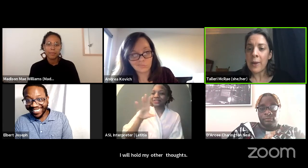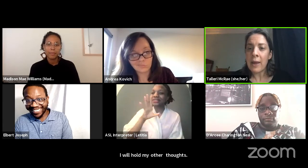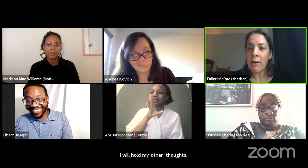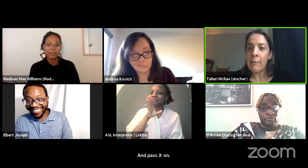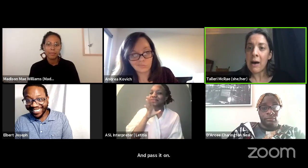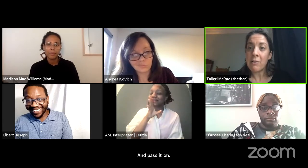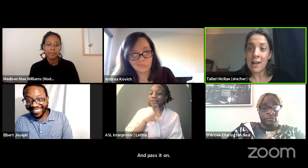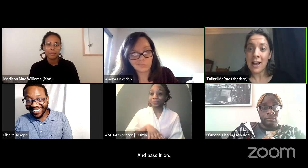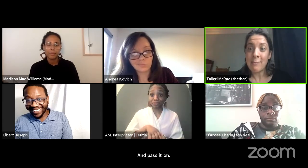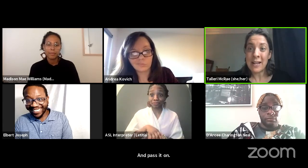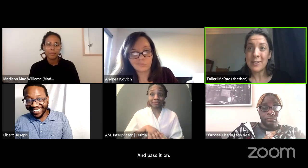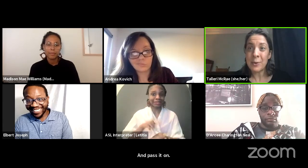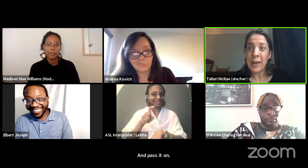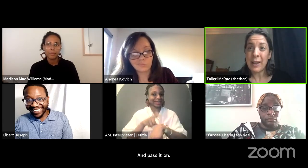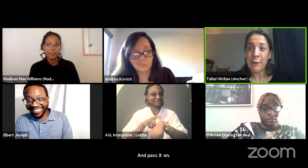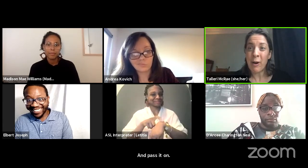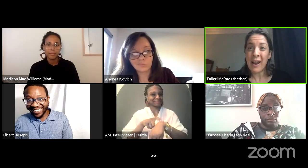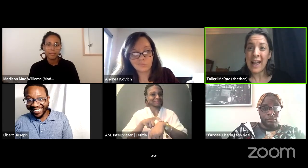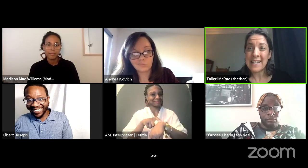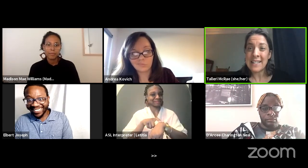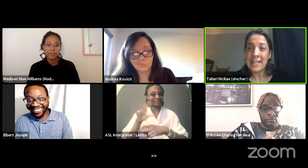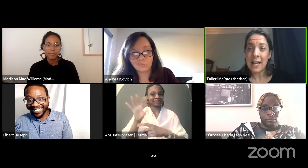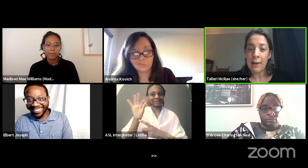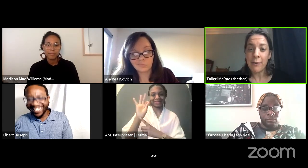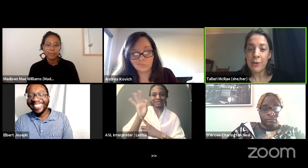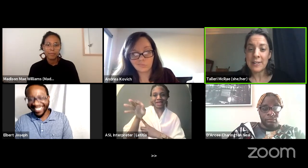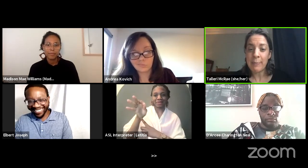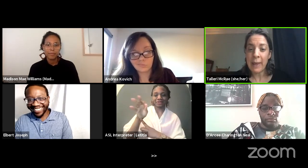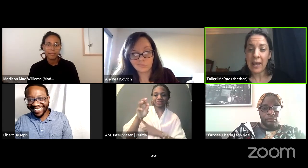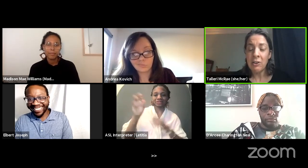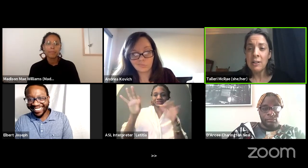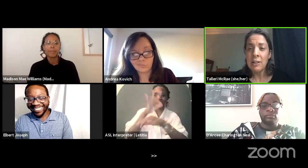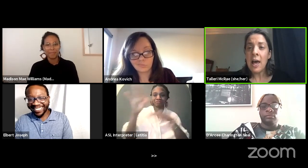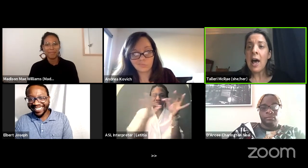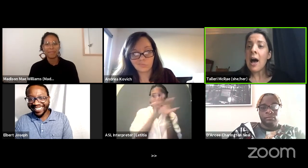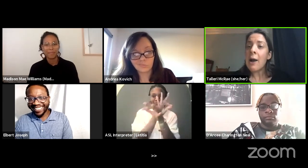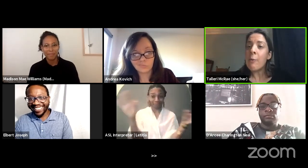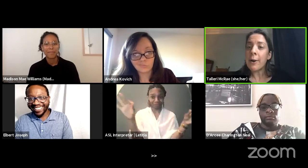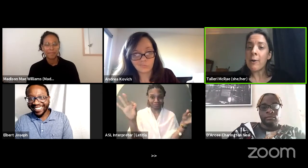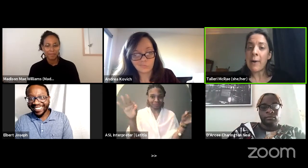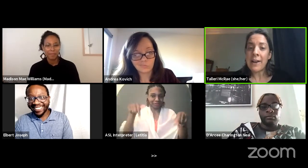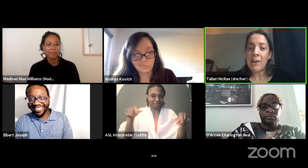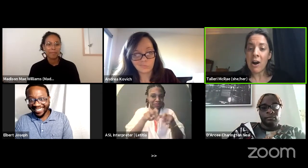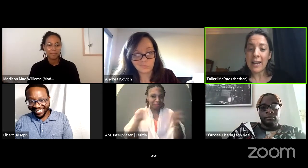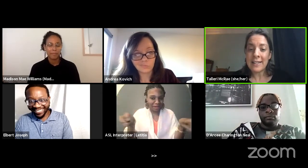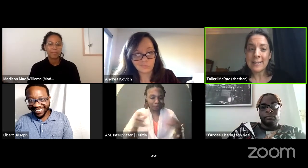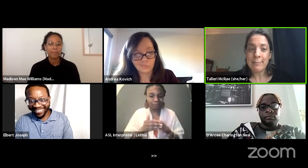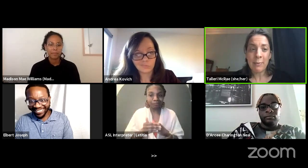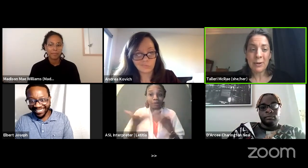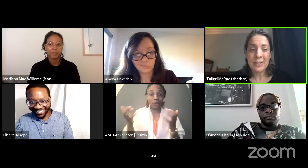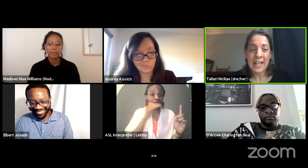we are about nine minutes away from our ending time for this panel. I wanna remind audience members that